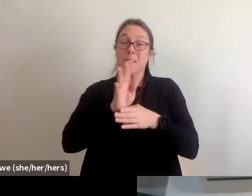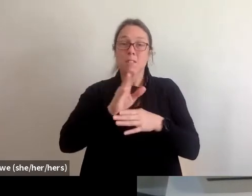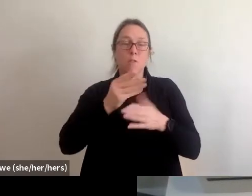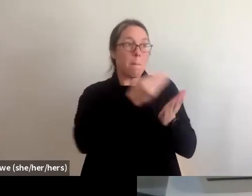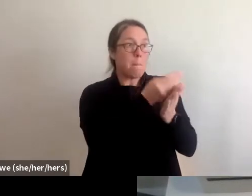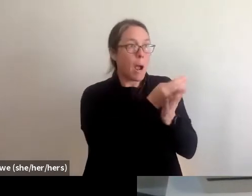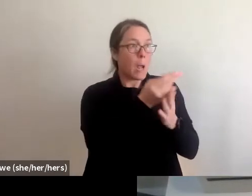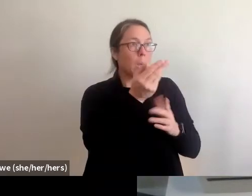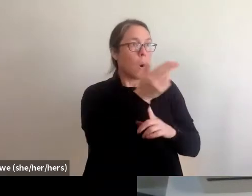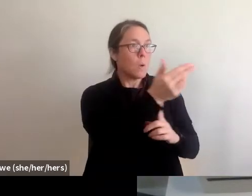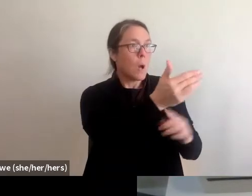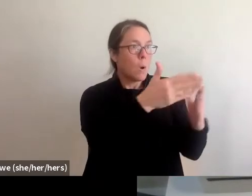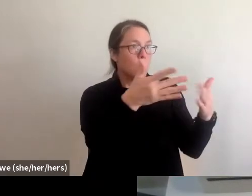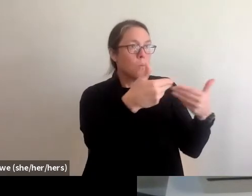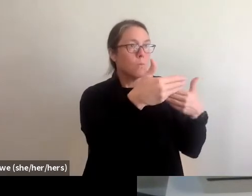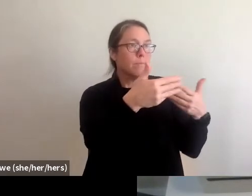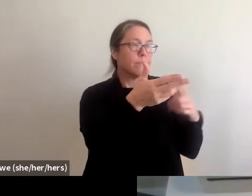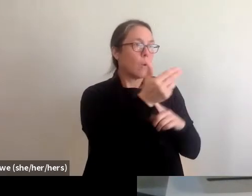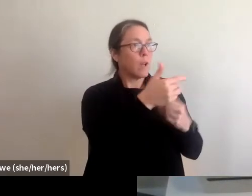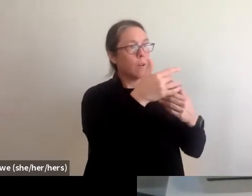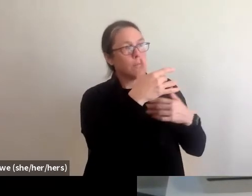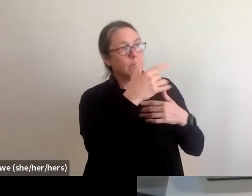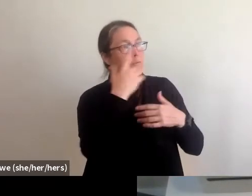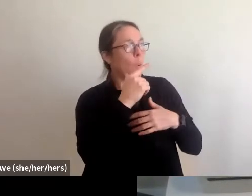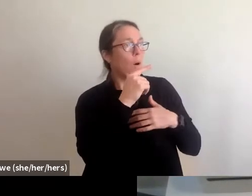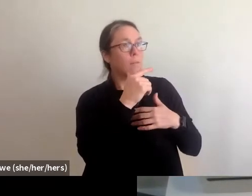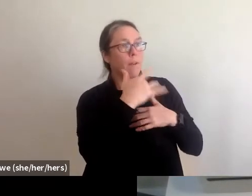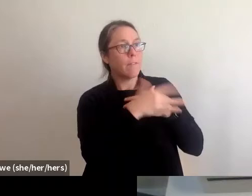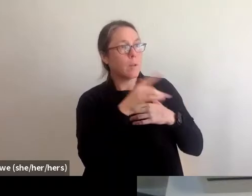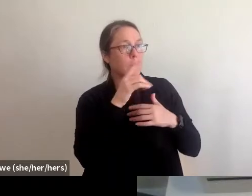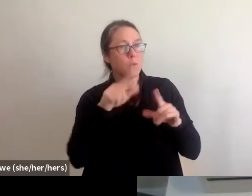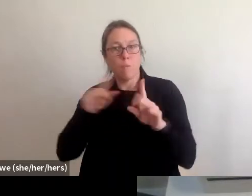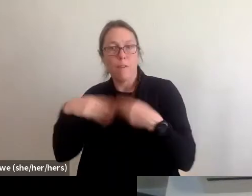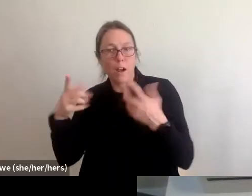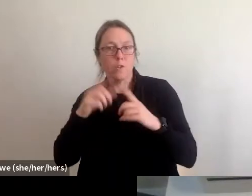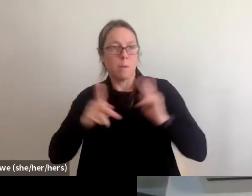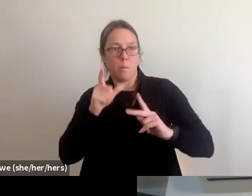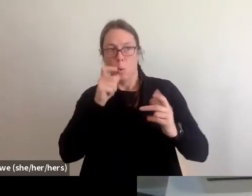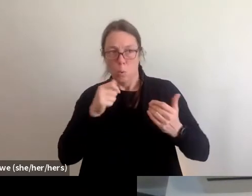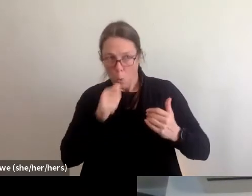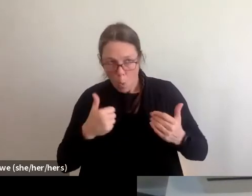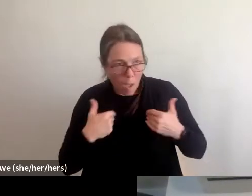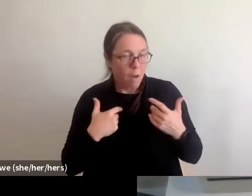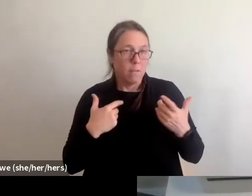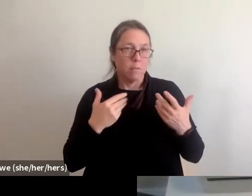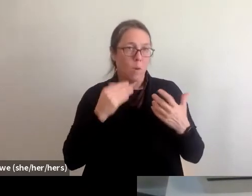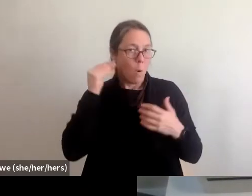So they are around and I'd encourage folks to, if they're not getting, if they're running into roadblocks